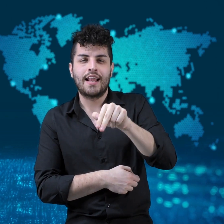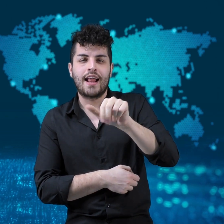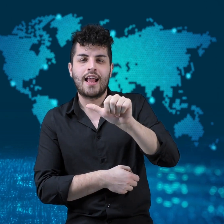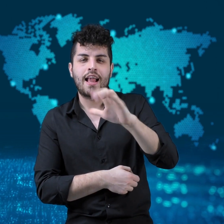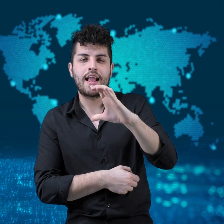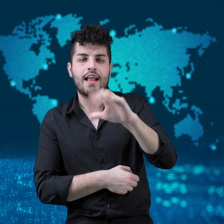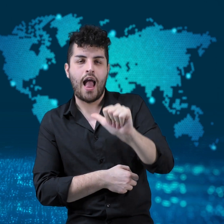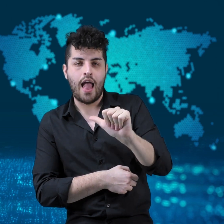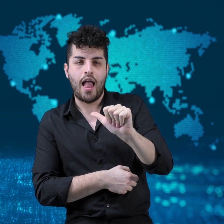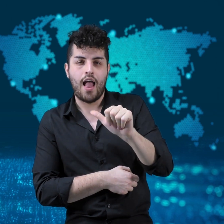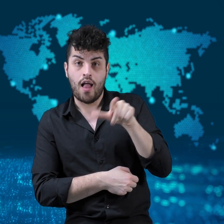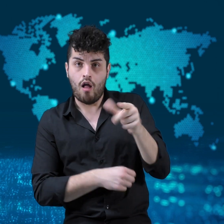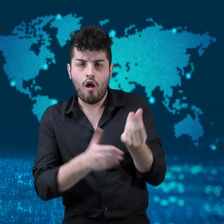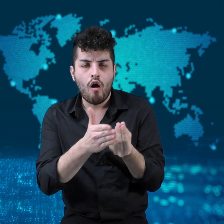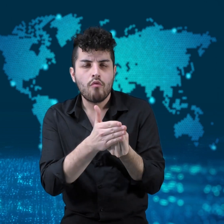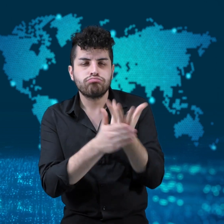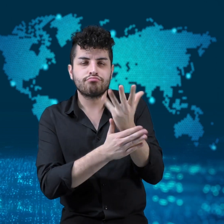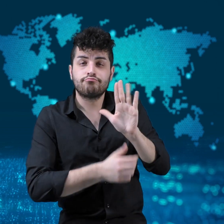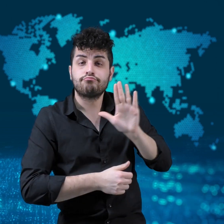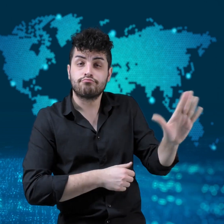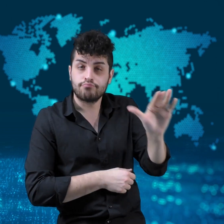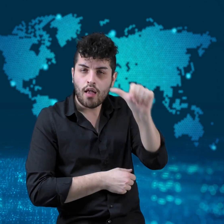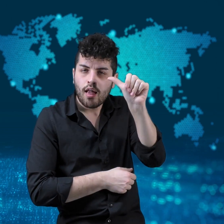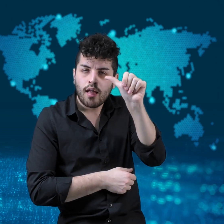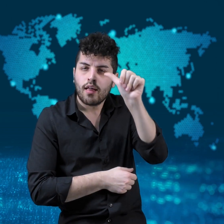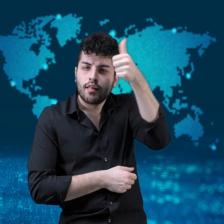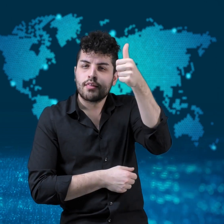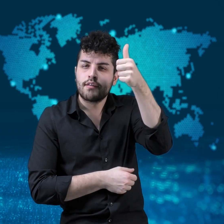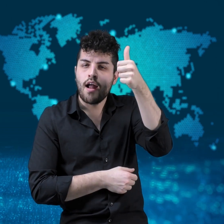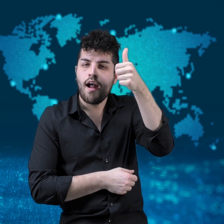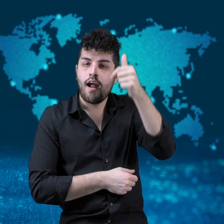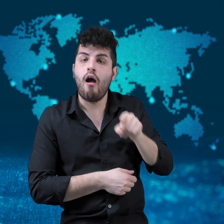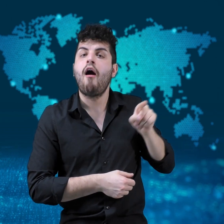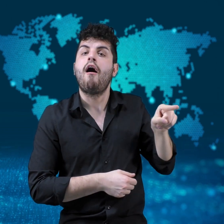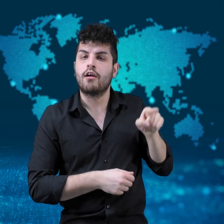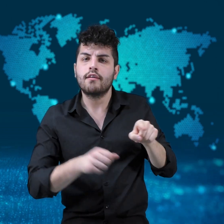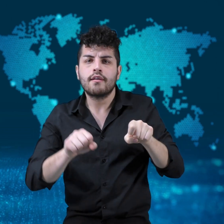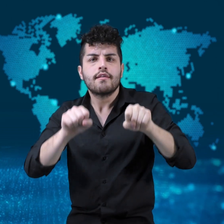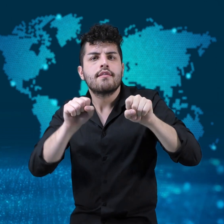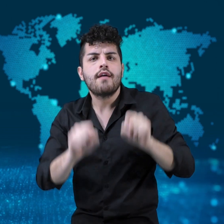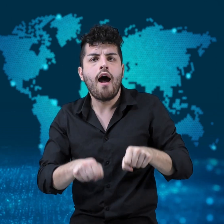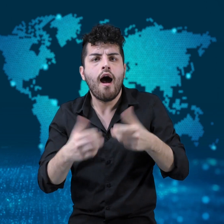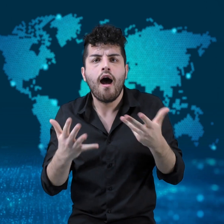The AstraZeneca vaccine, produced by India,